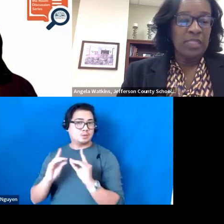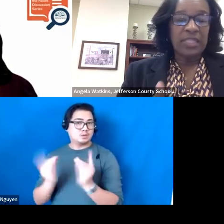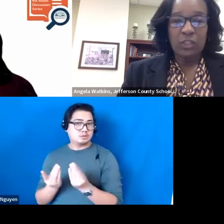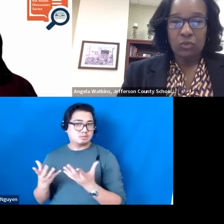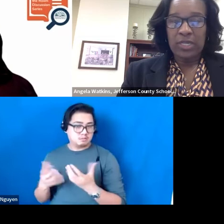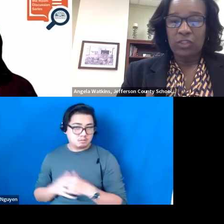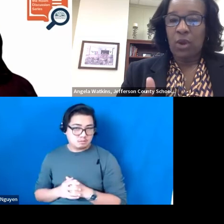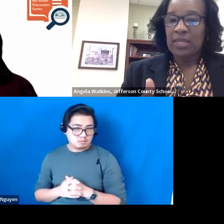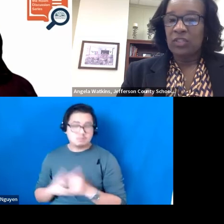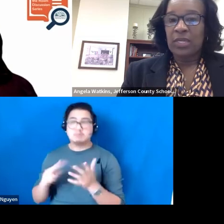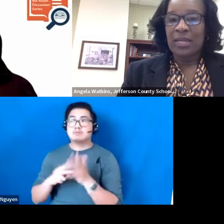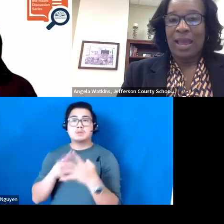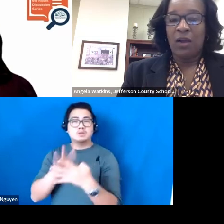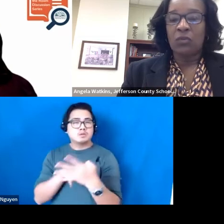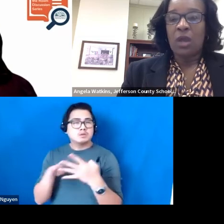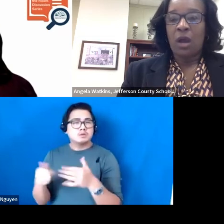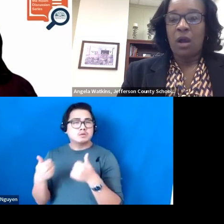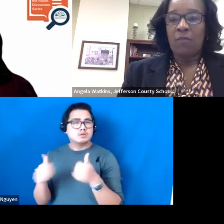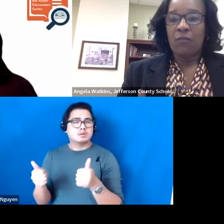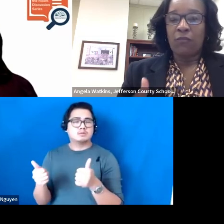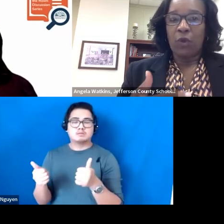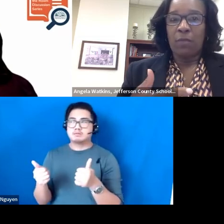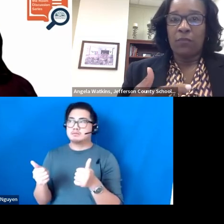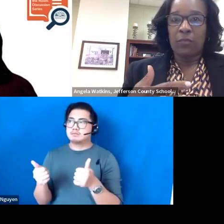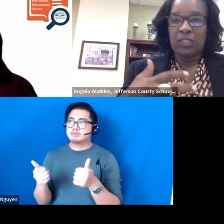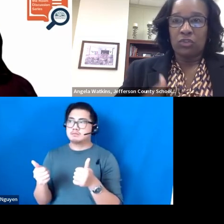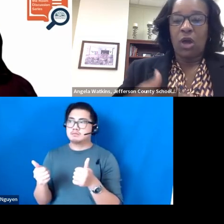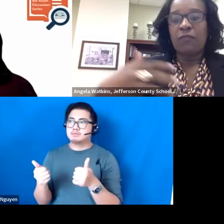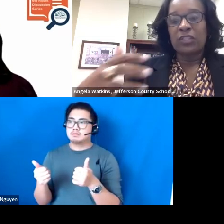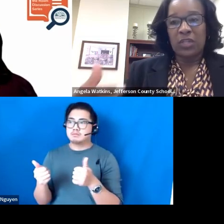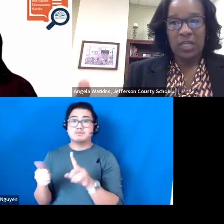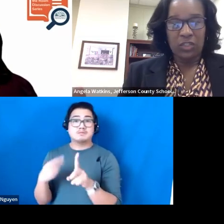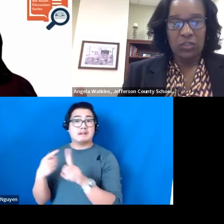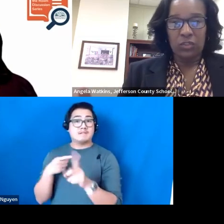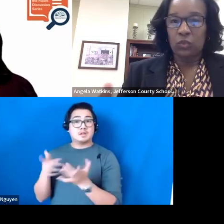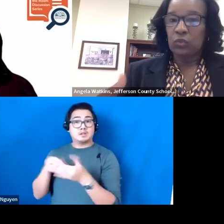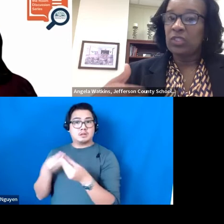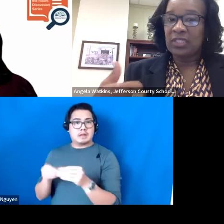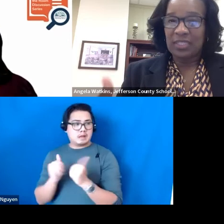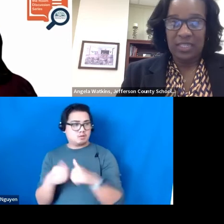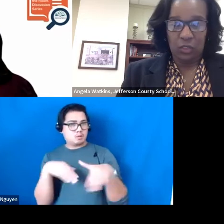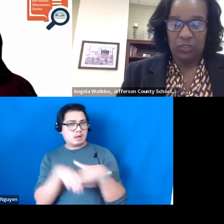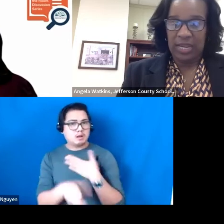Scheduling, trying to get out from the Central Office to get into the schools to sit in those